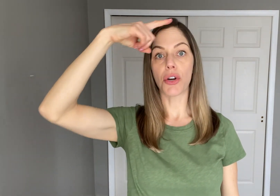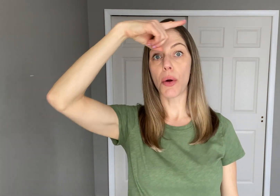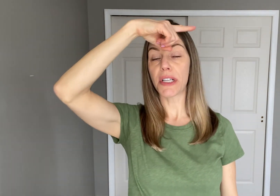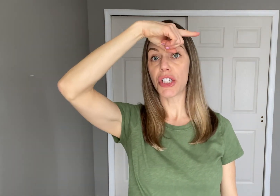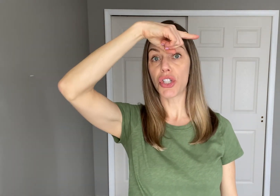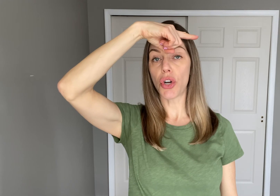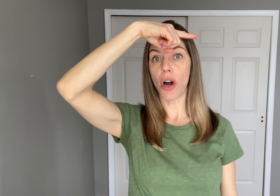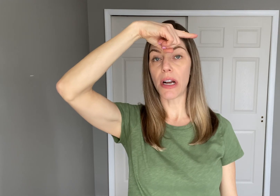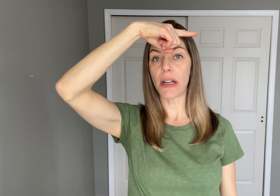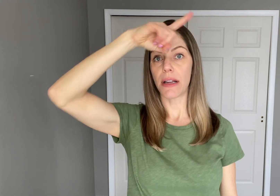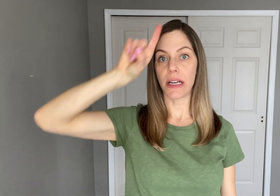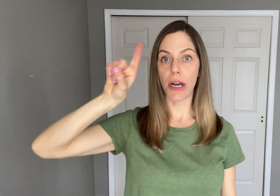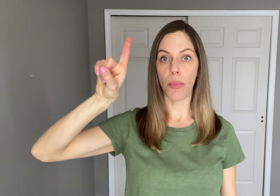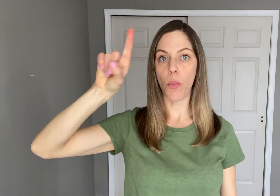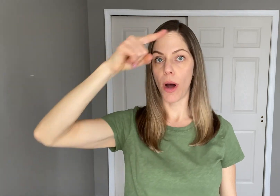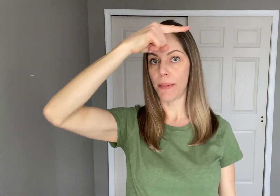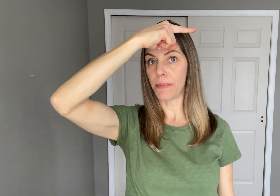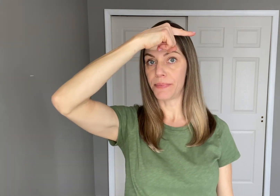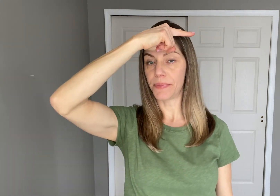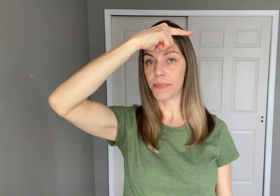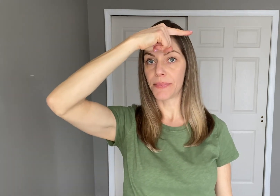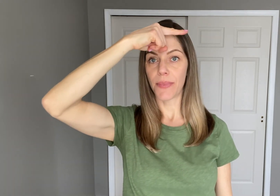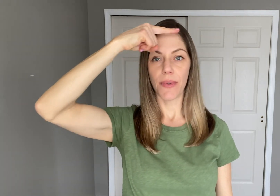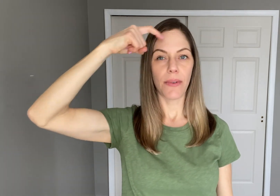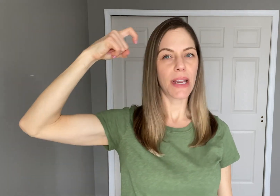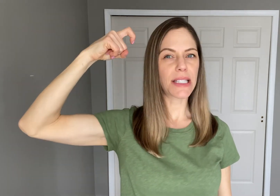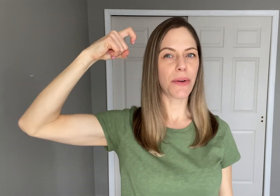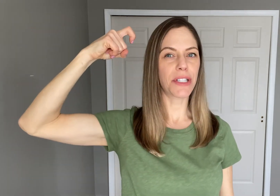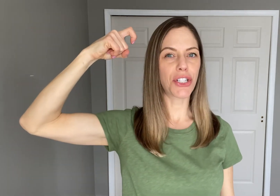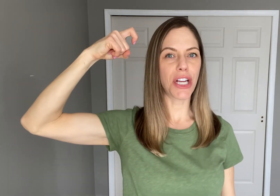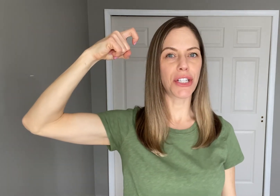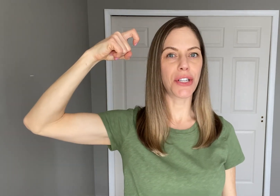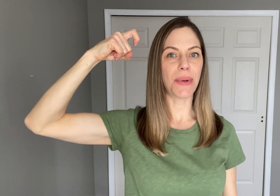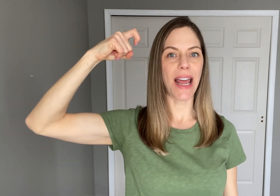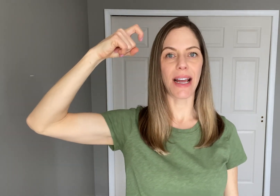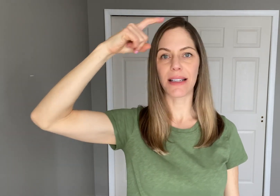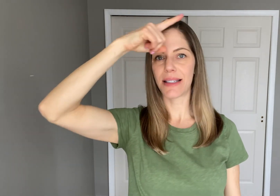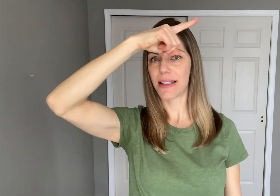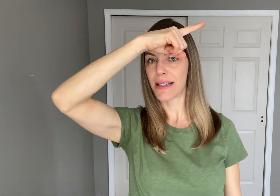You're going to start in a number "1" and it's going to change into an "X."